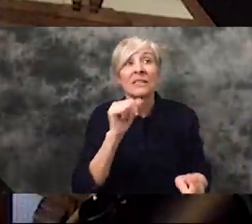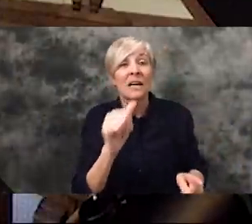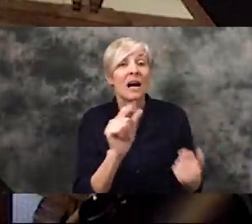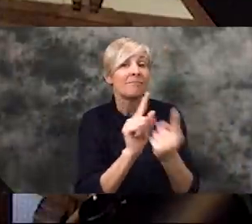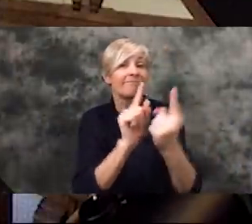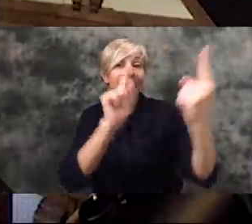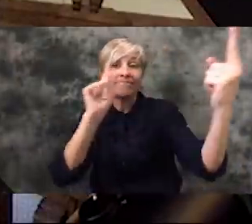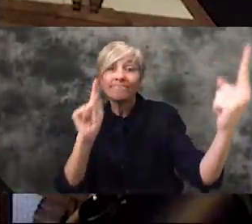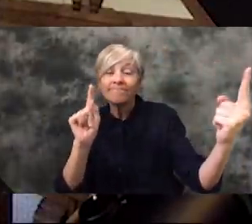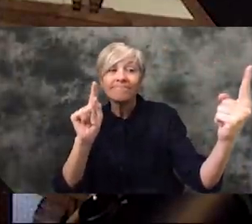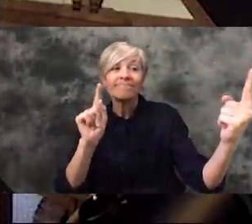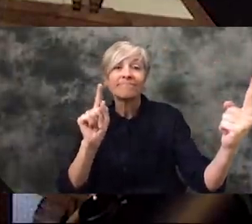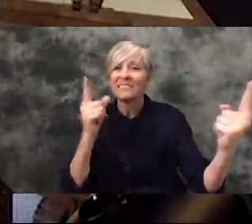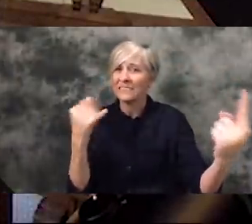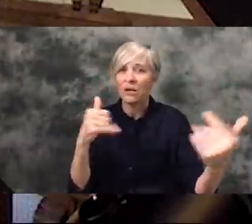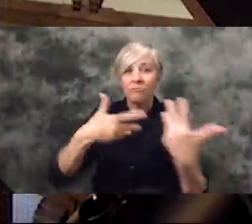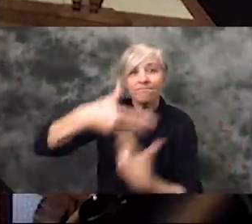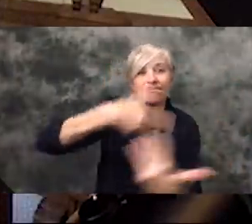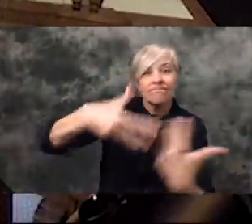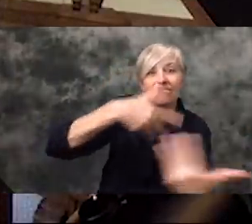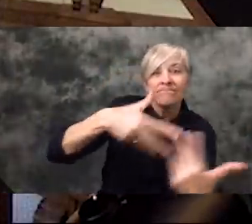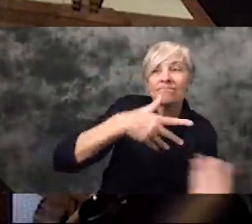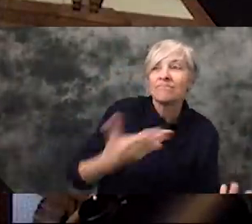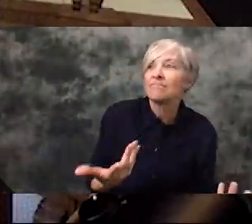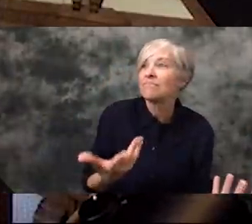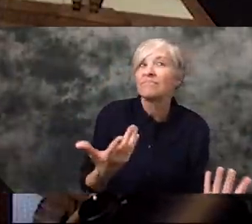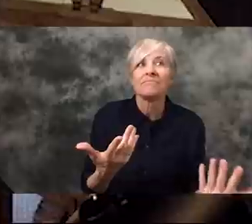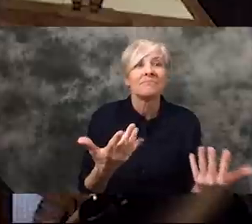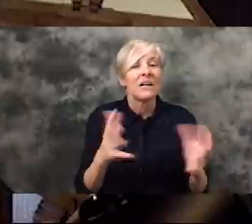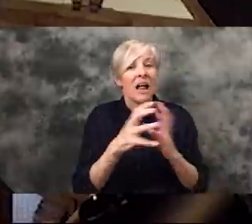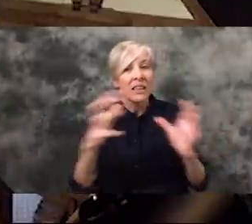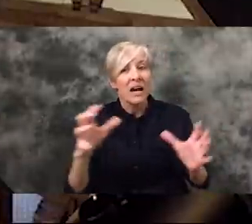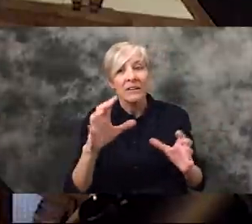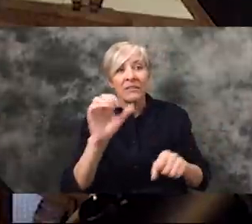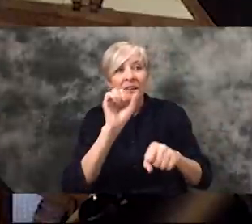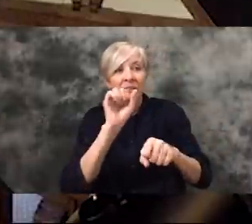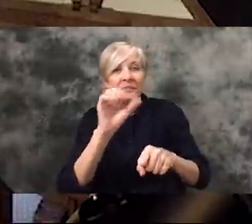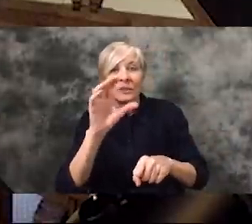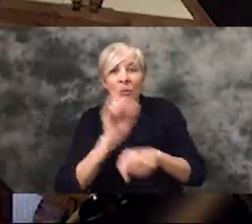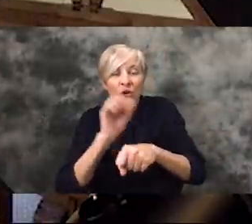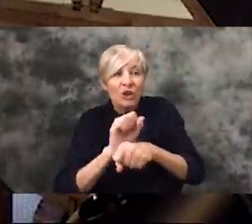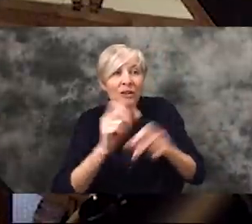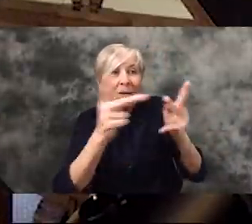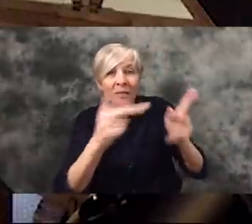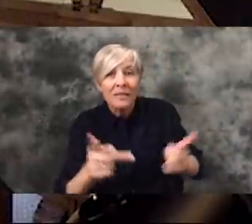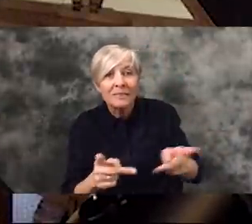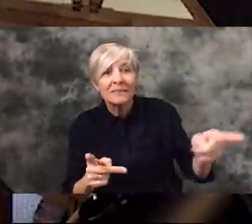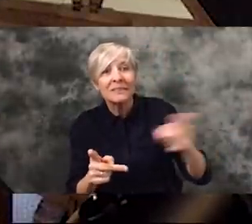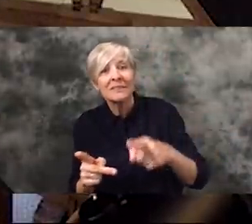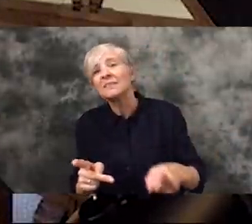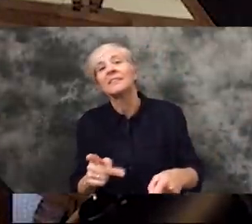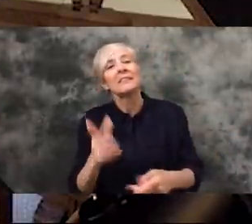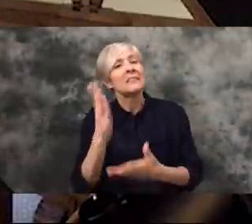Social Distancing. There are a lot of employment agencies that are not seen as